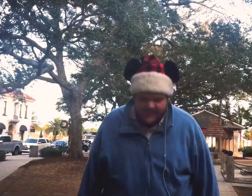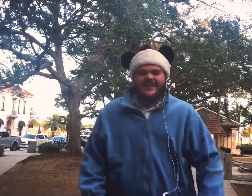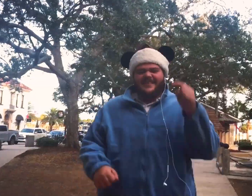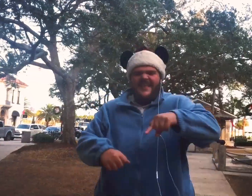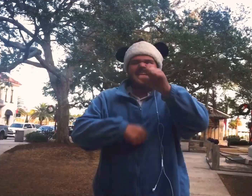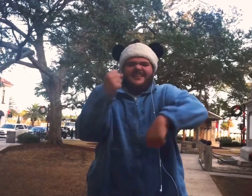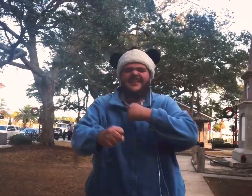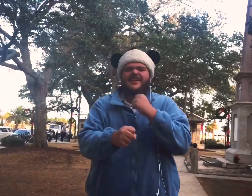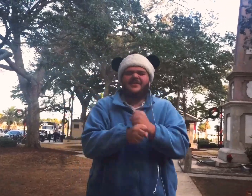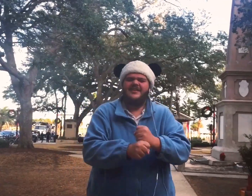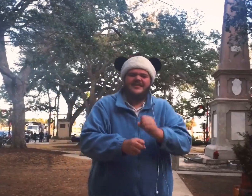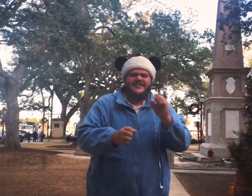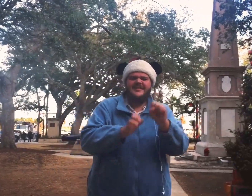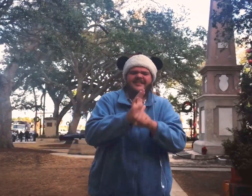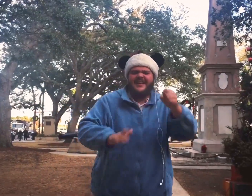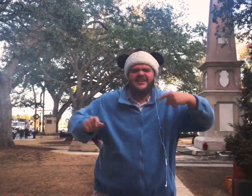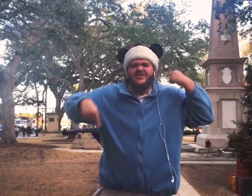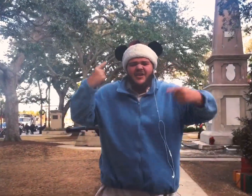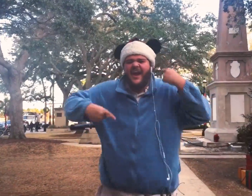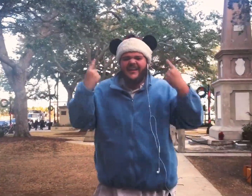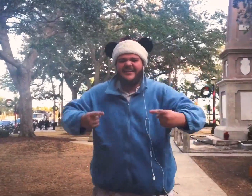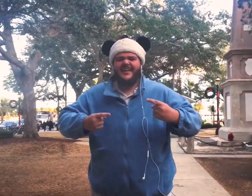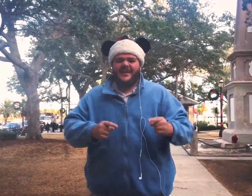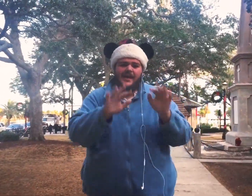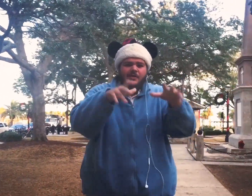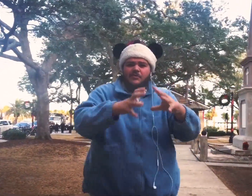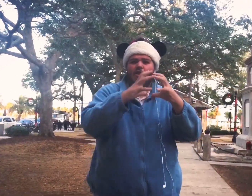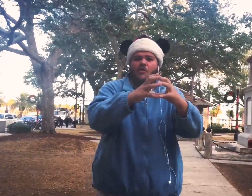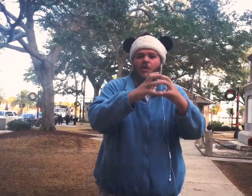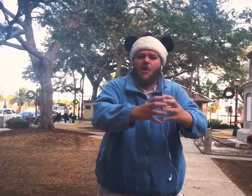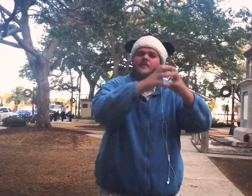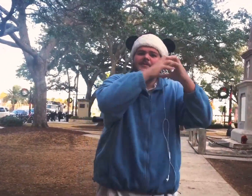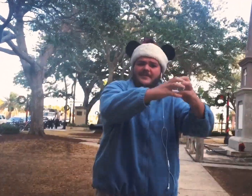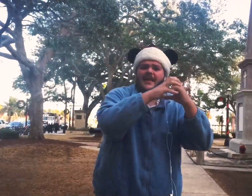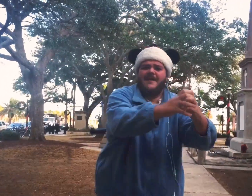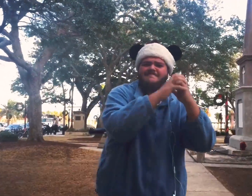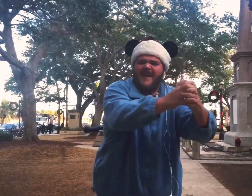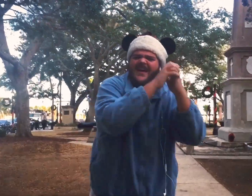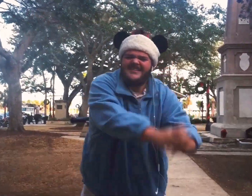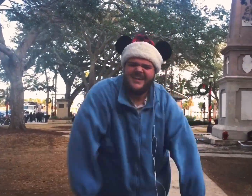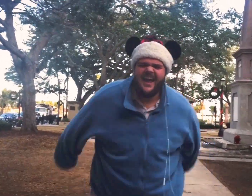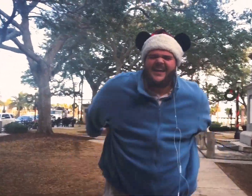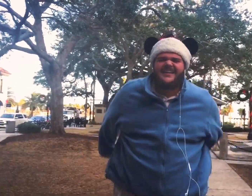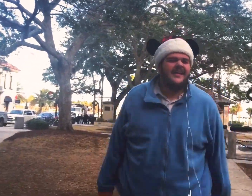each year the season is crazy like a snowglobe somebody's shaking